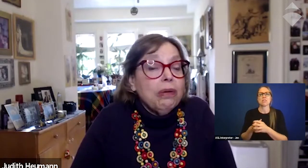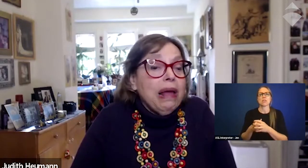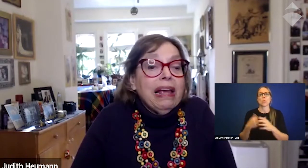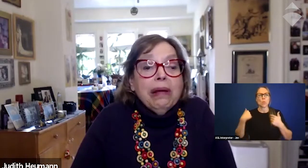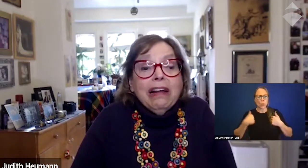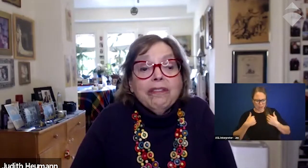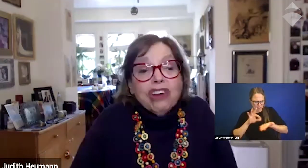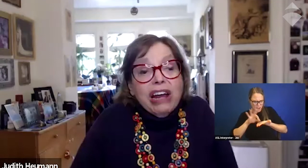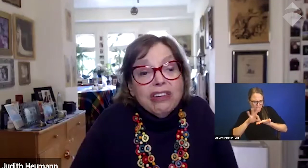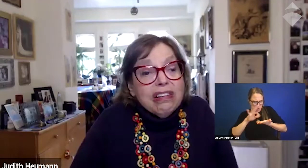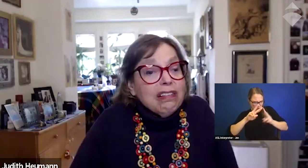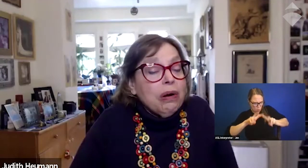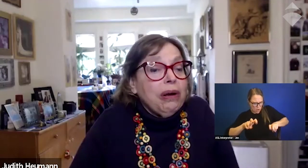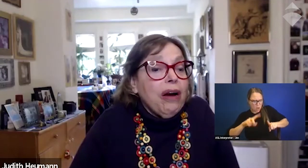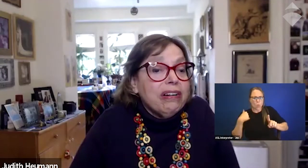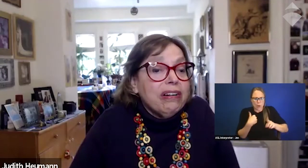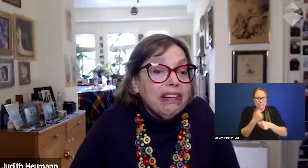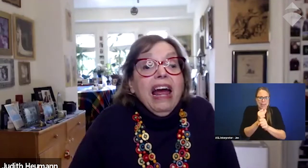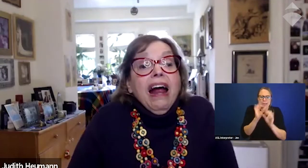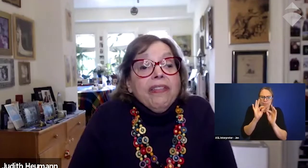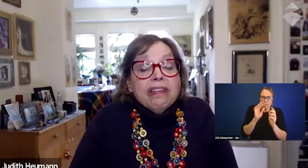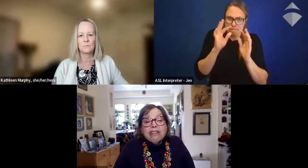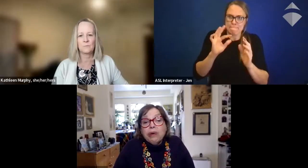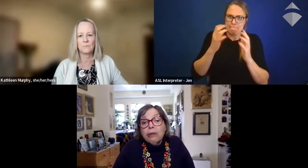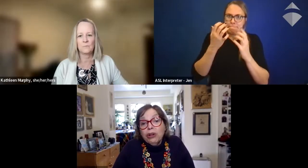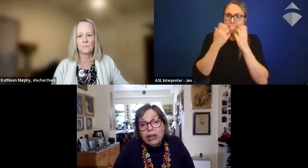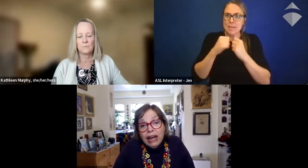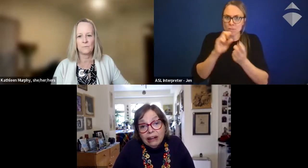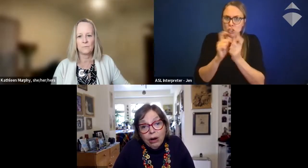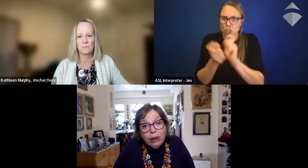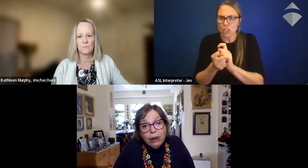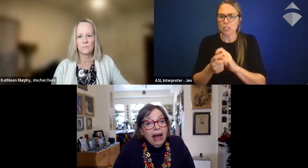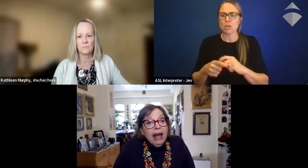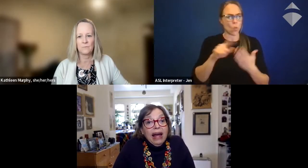we're making meaningful changes, this is where we are today, this is where we're looking at going.